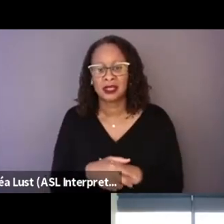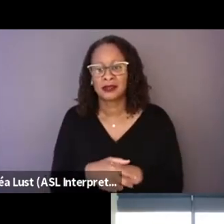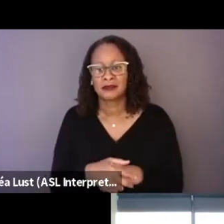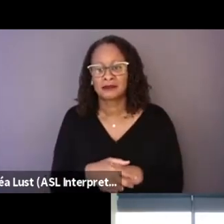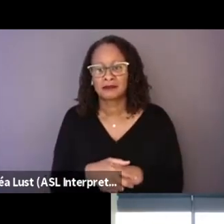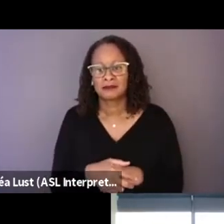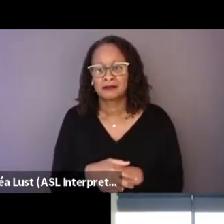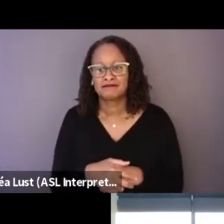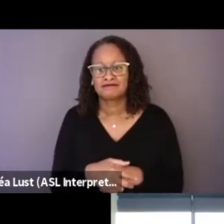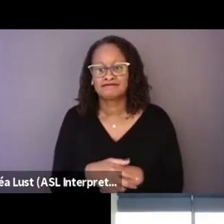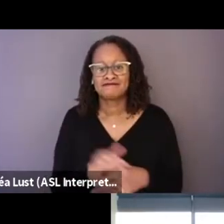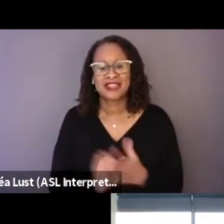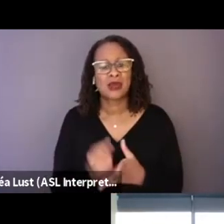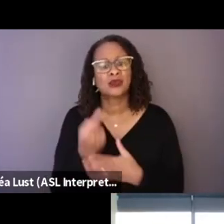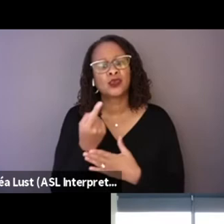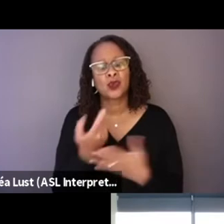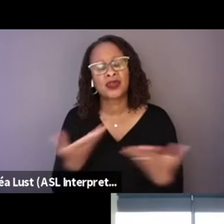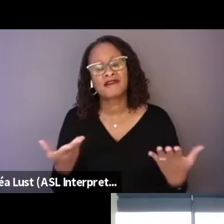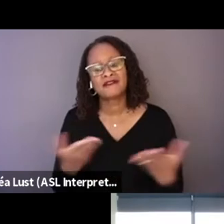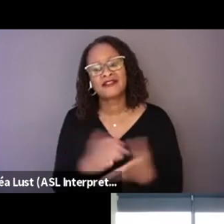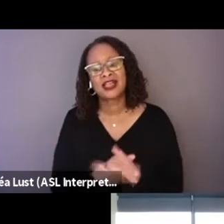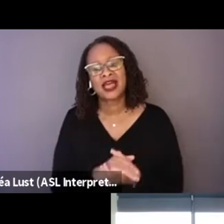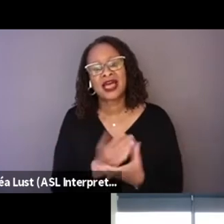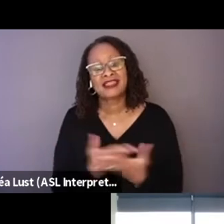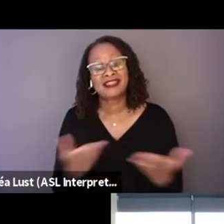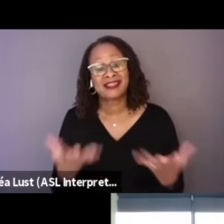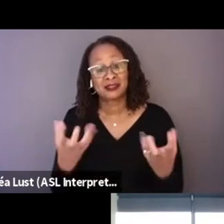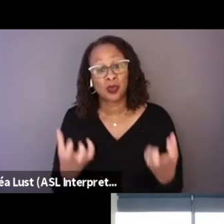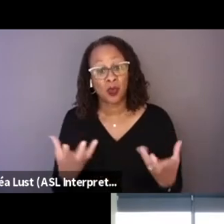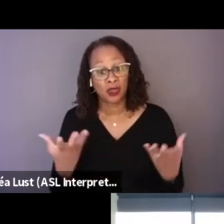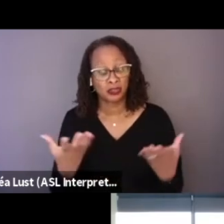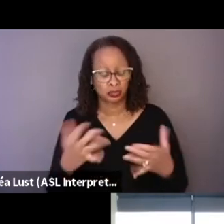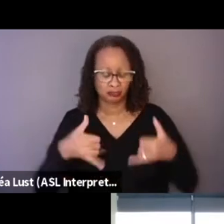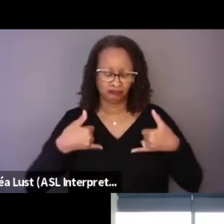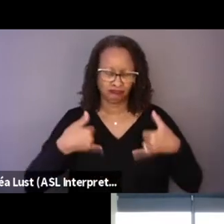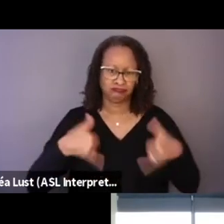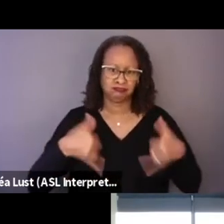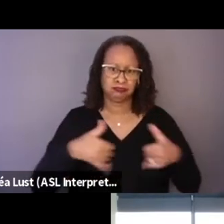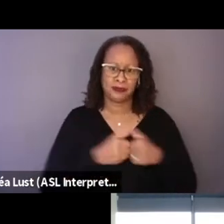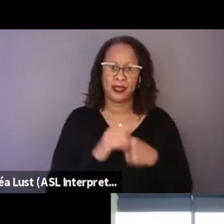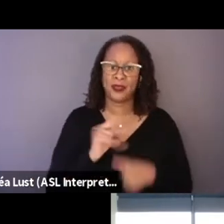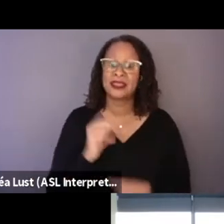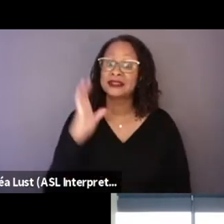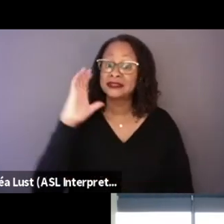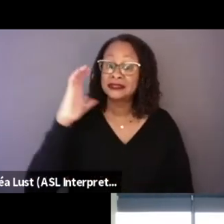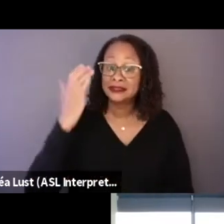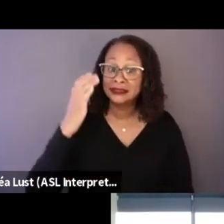that was one of the things that we wanted to play with that it seemed normal, you know.